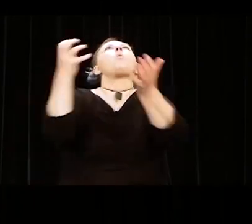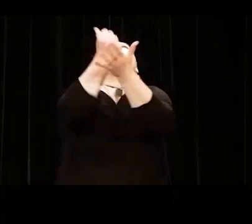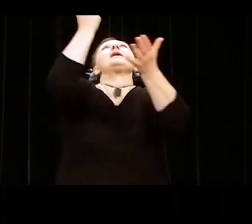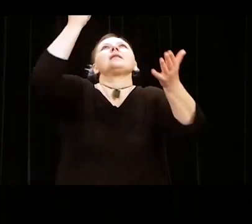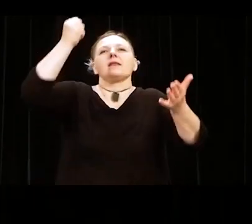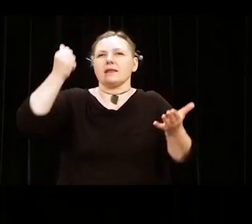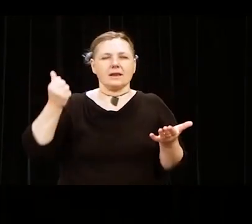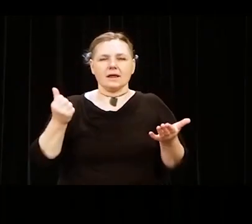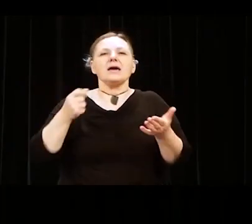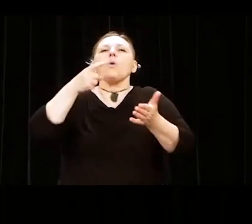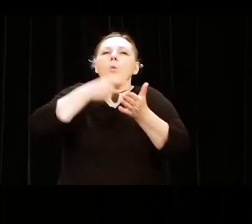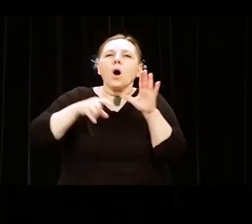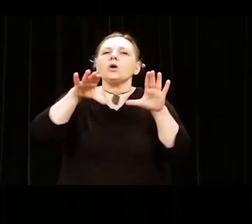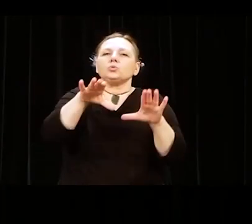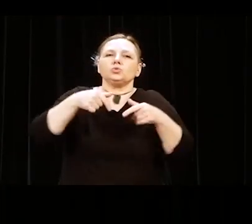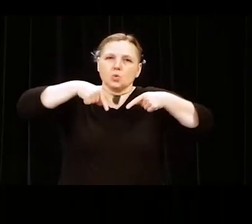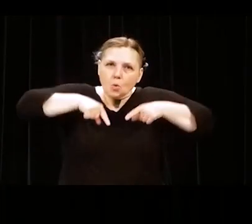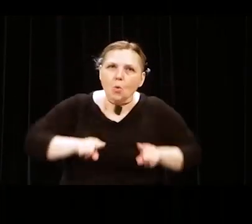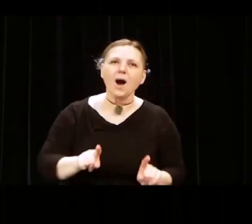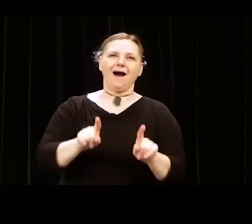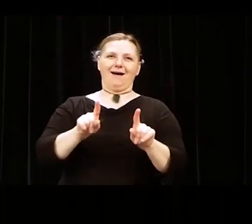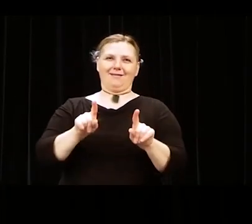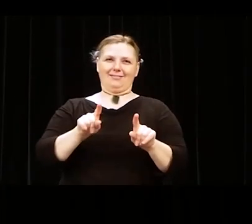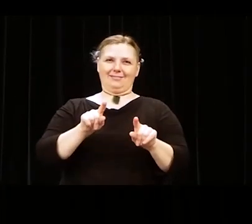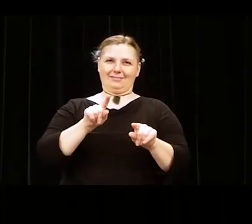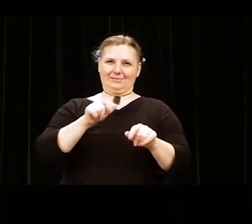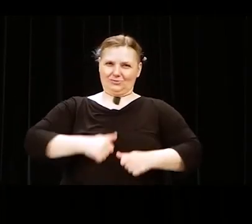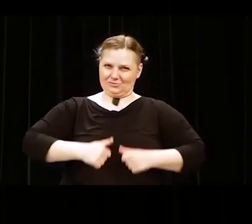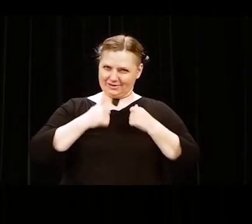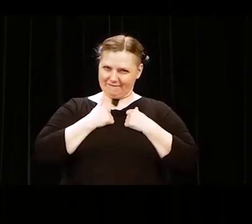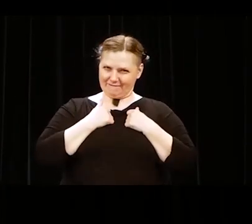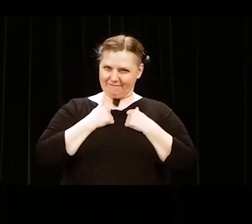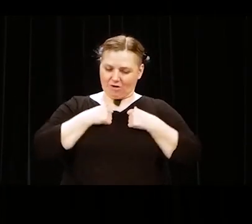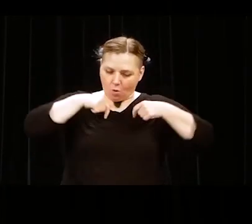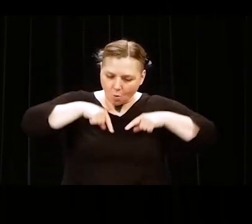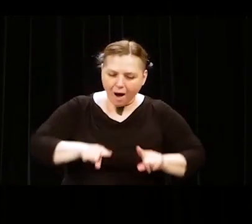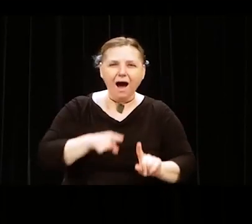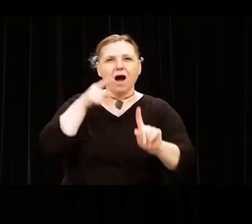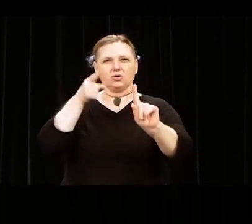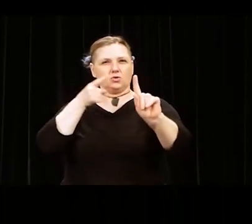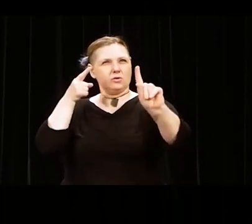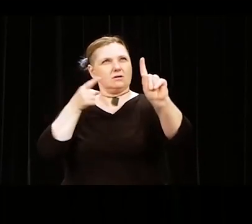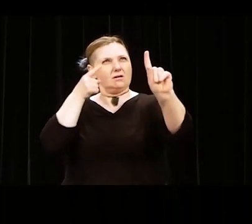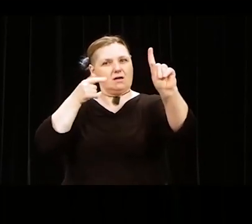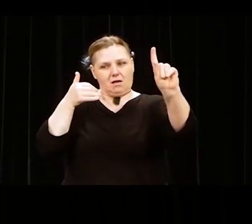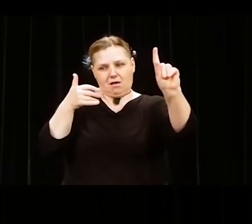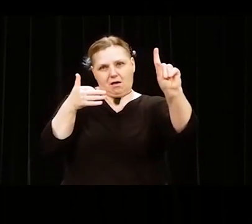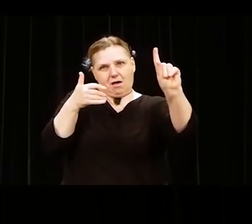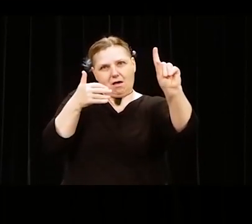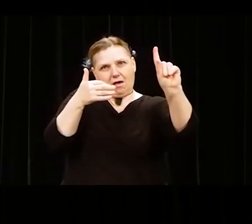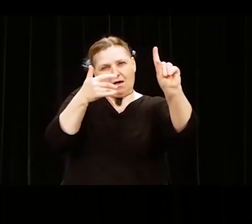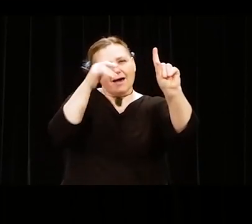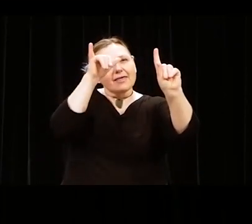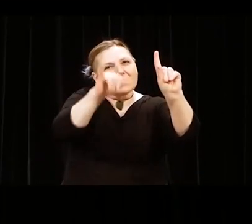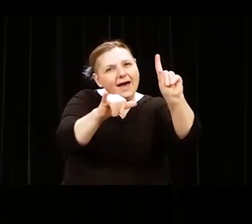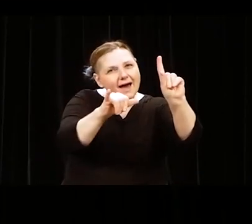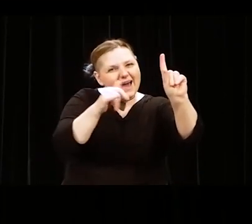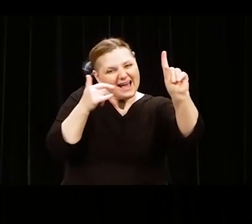What differences did you make walking the road of life? That is what matters. Pick up those